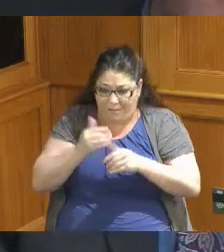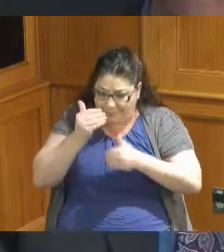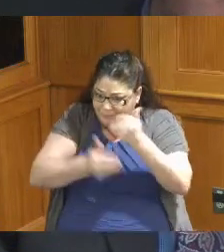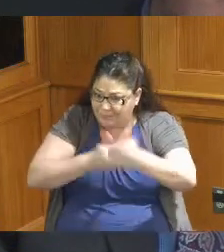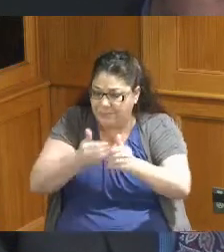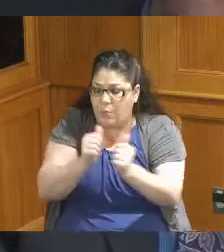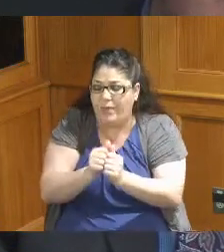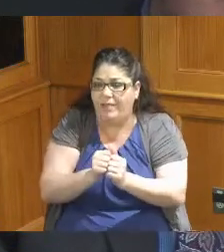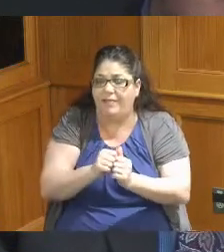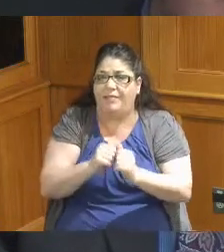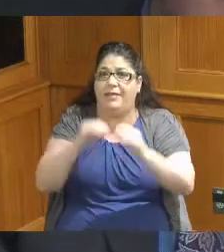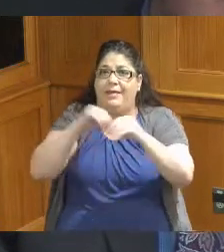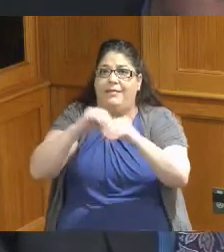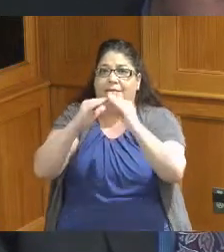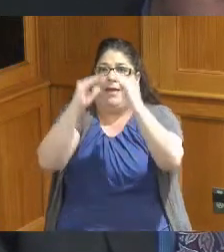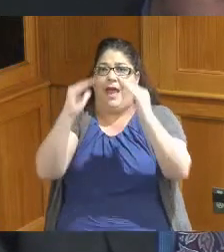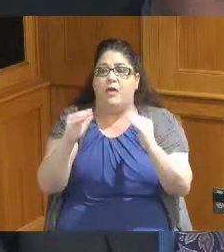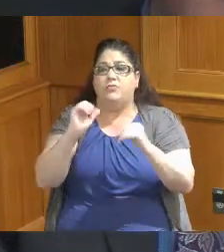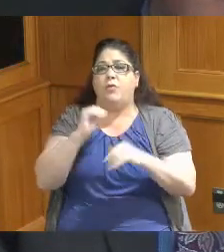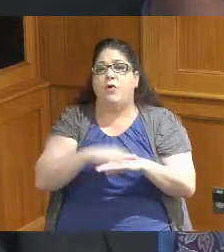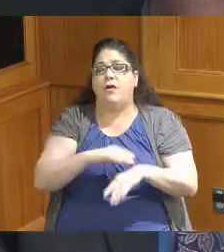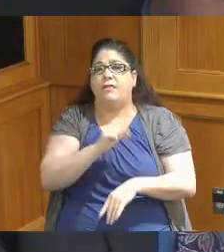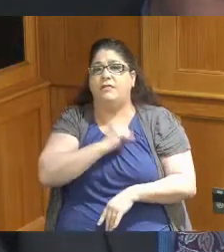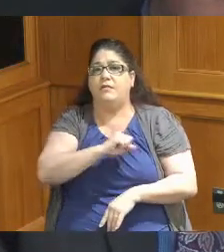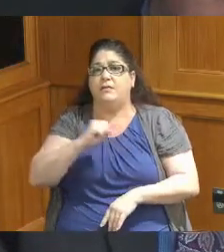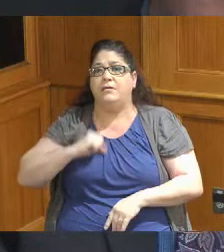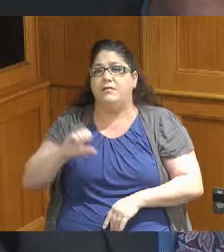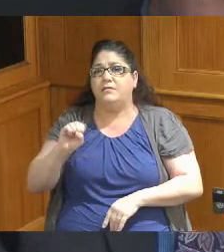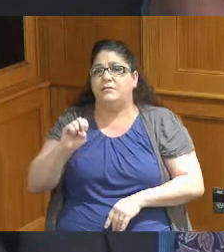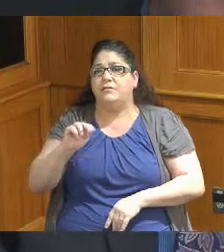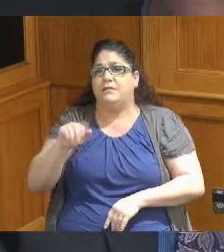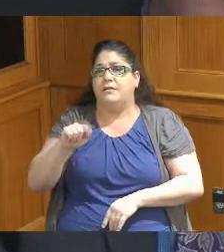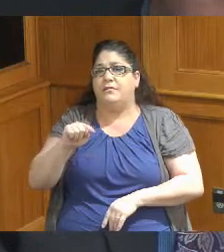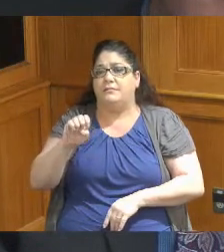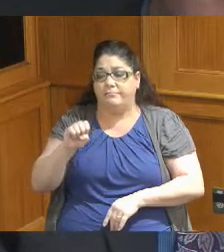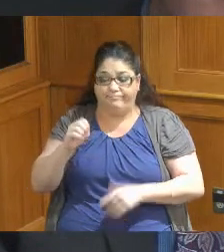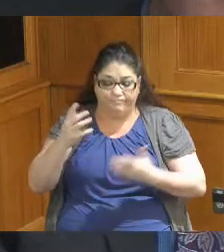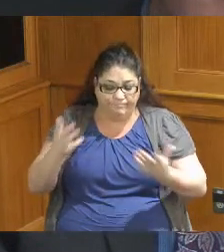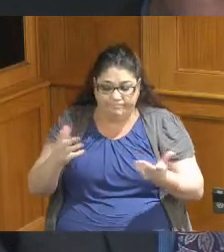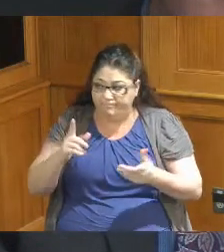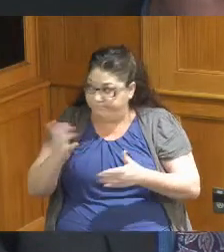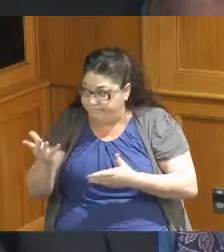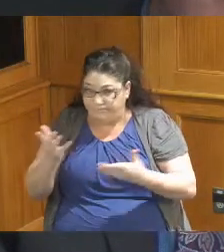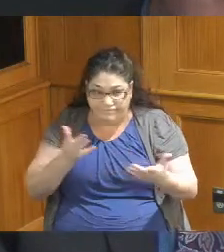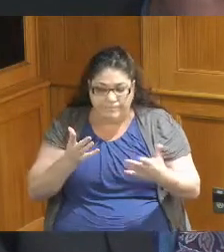the house or over on the Senate side so I just wanted to mention that because it's an ongoing